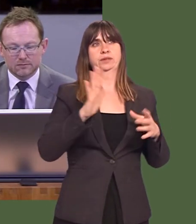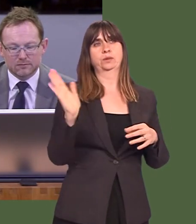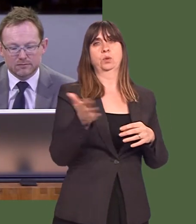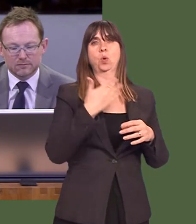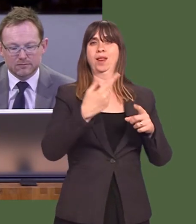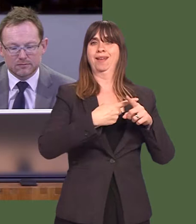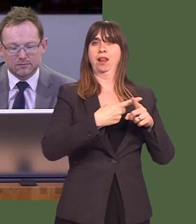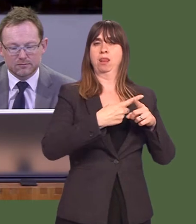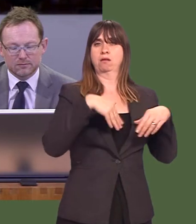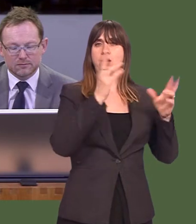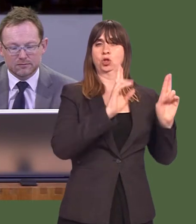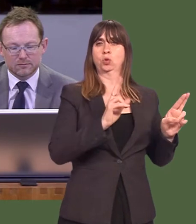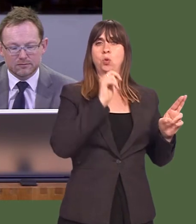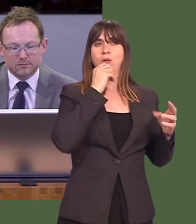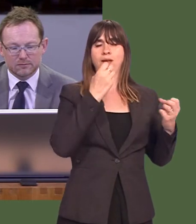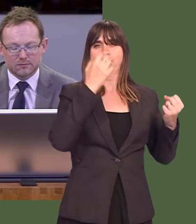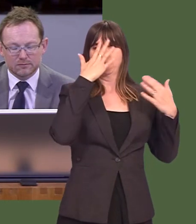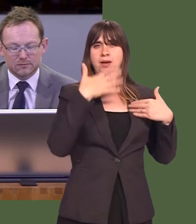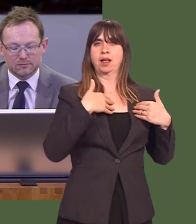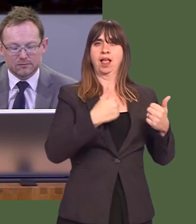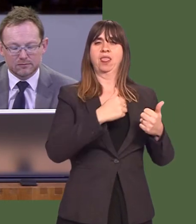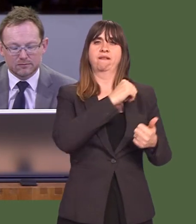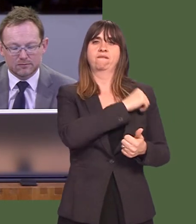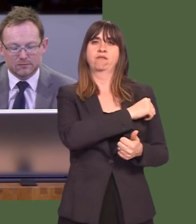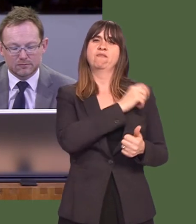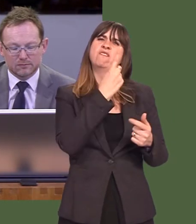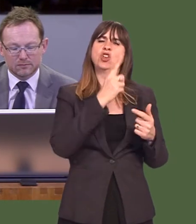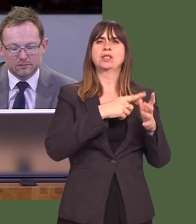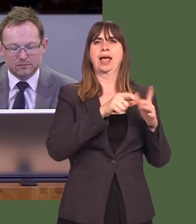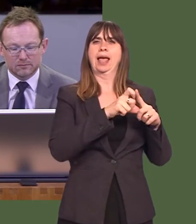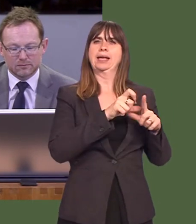that every secondary school in England should be offered mental health first aid training,